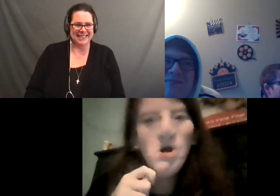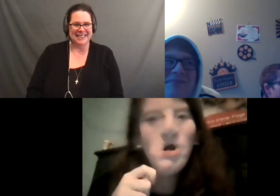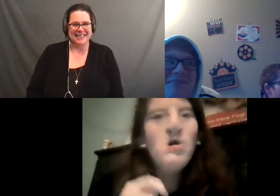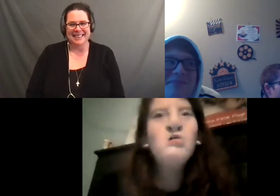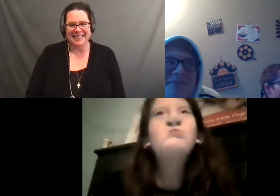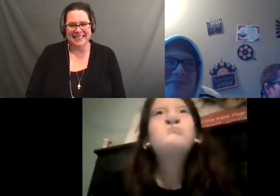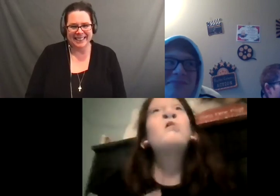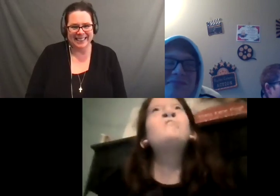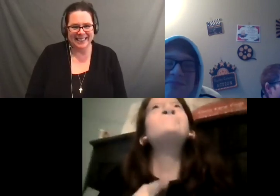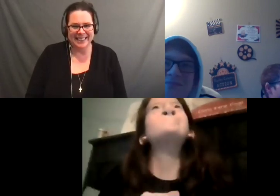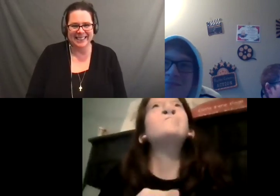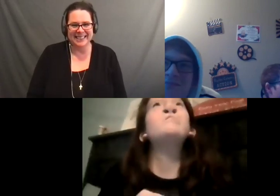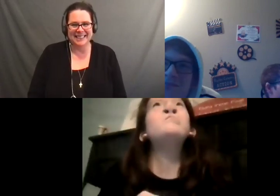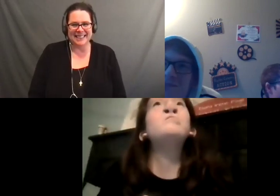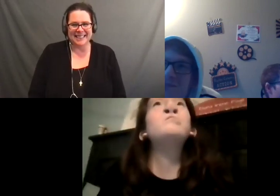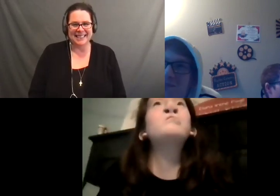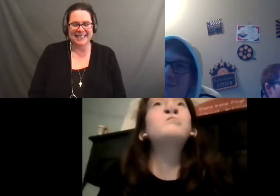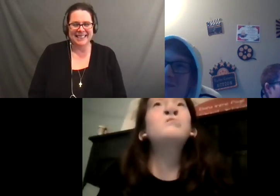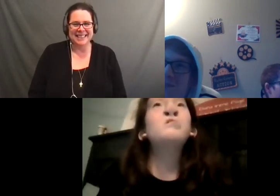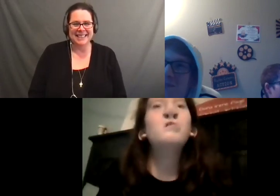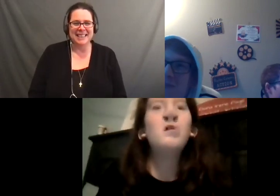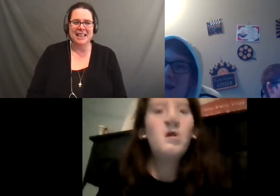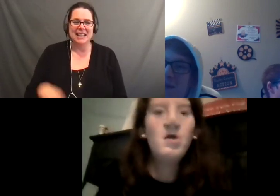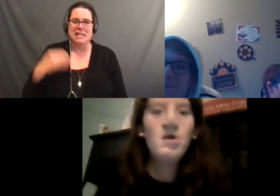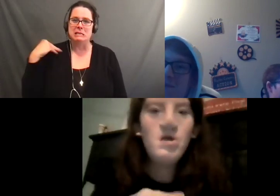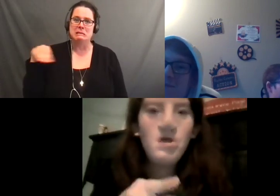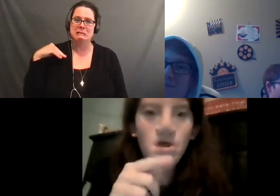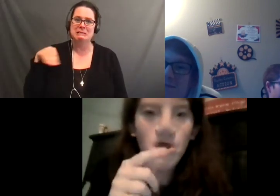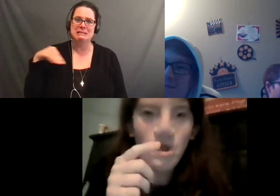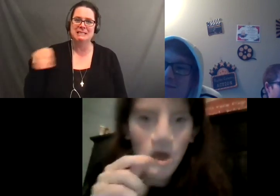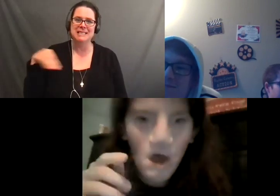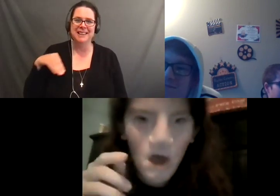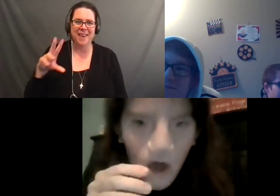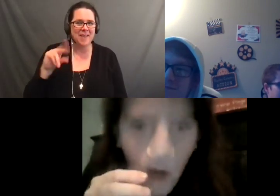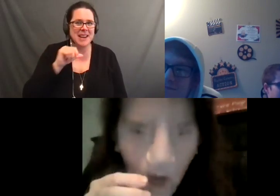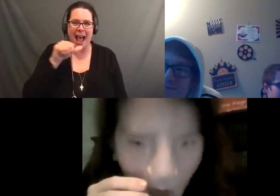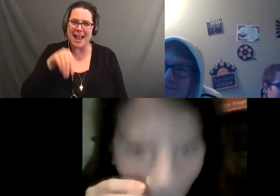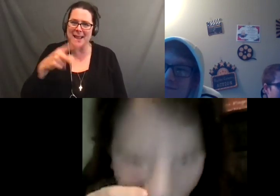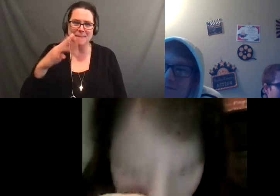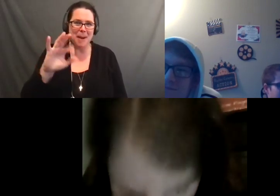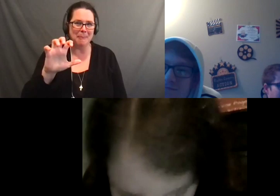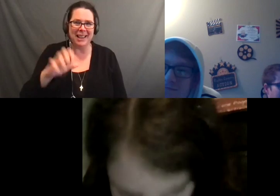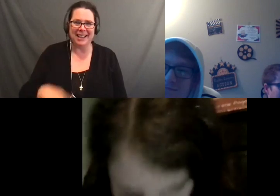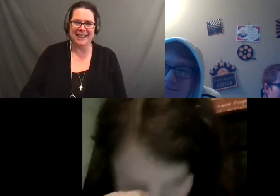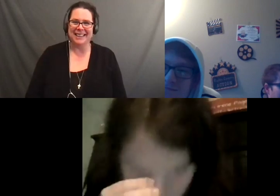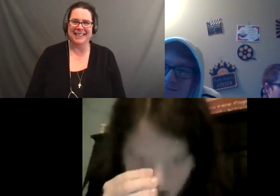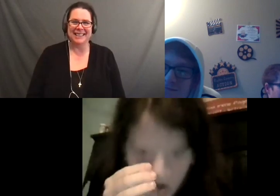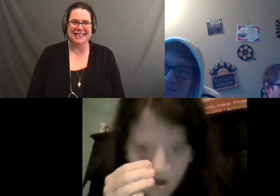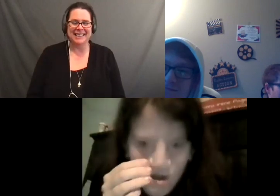Every Wednesday night I go. >> Jen: And there's another question, who